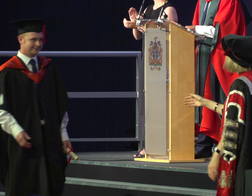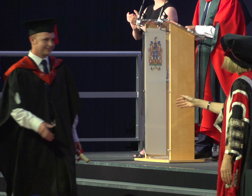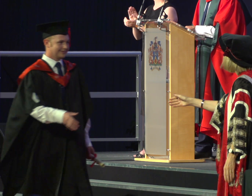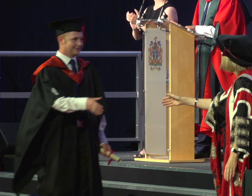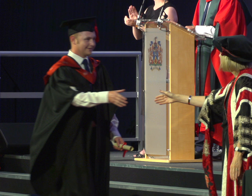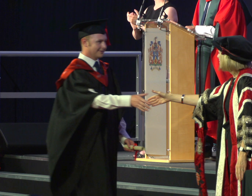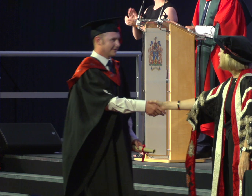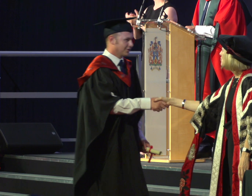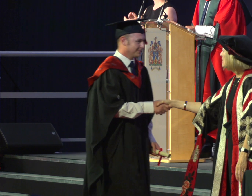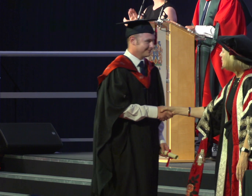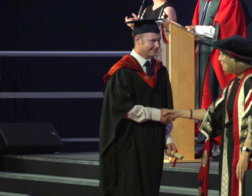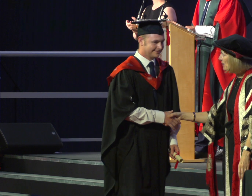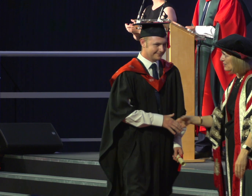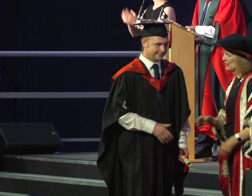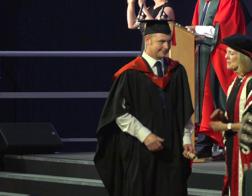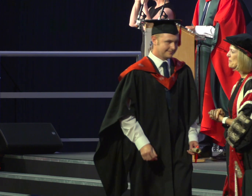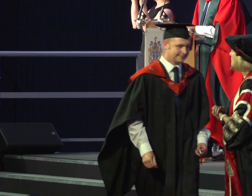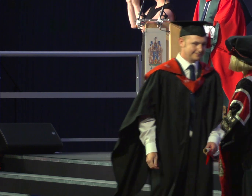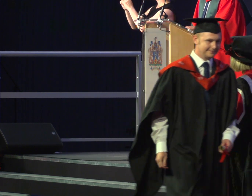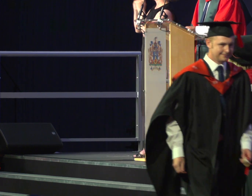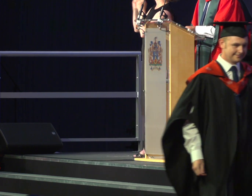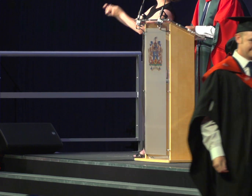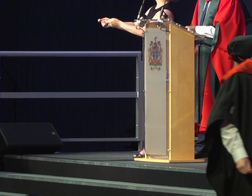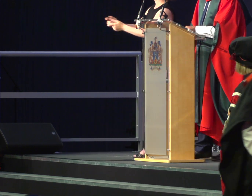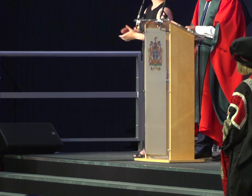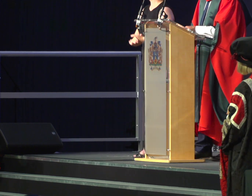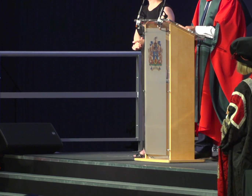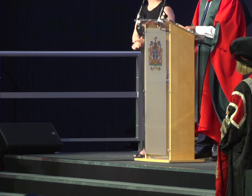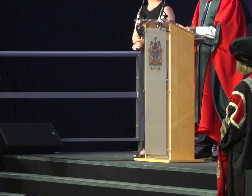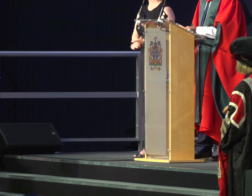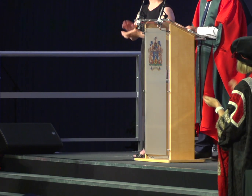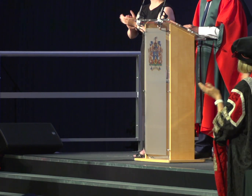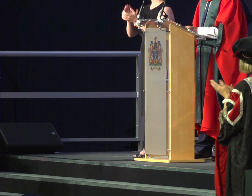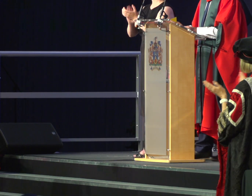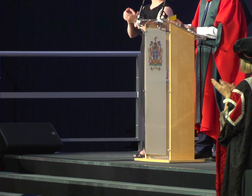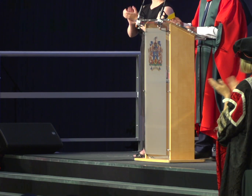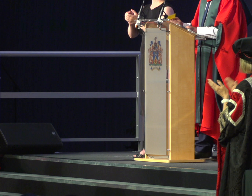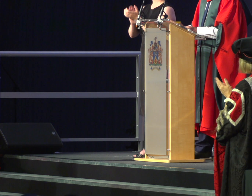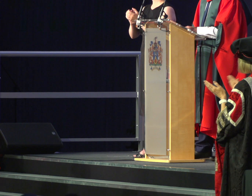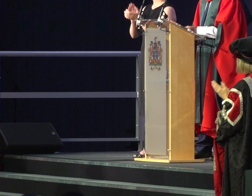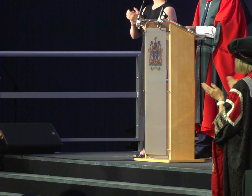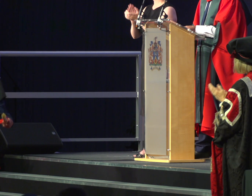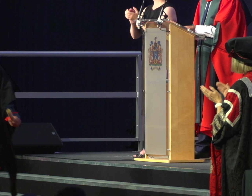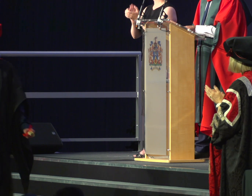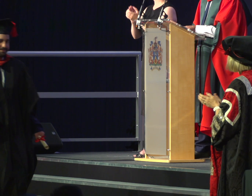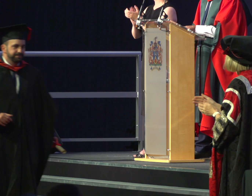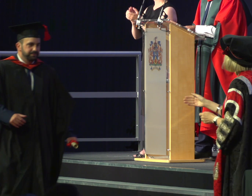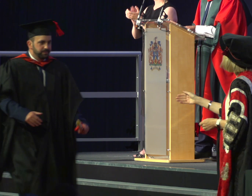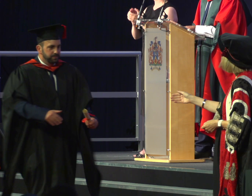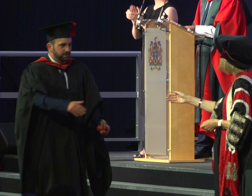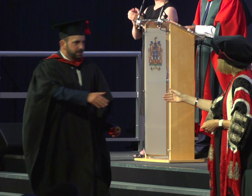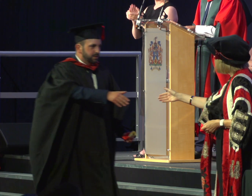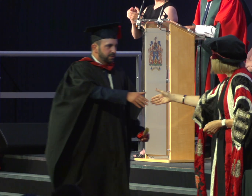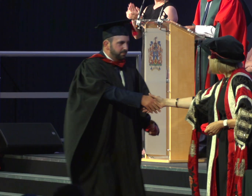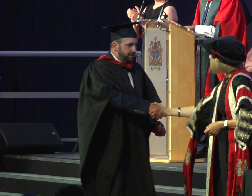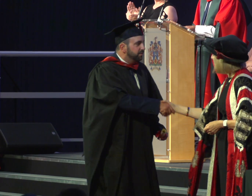And with a University Prize